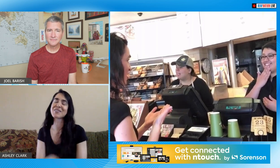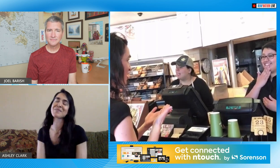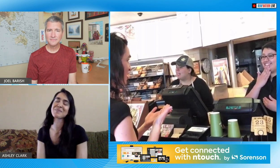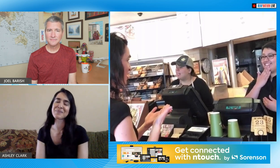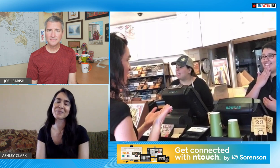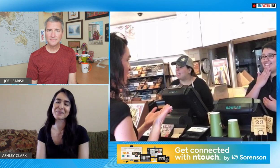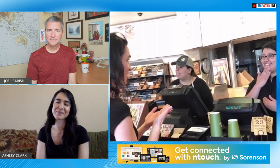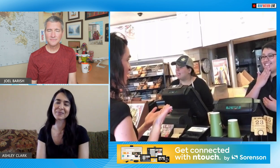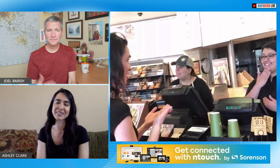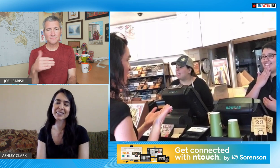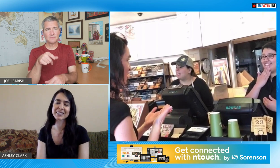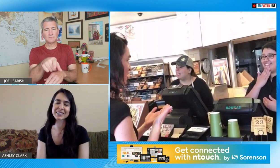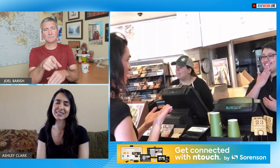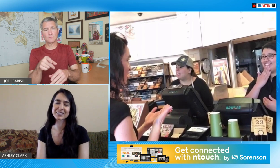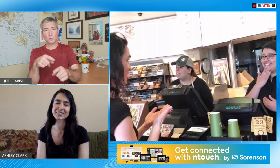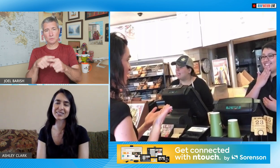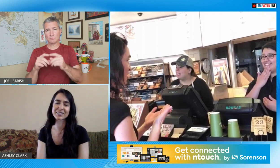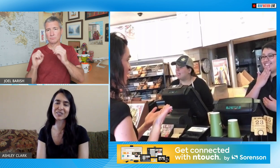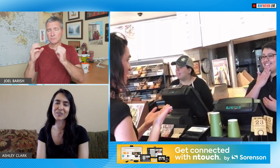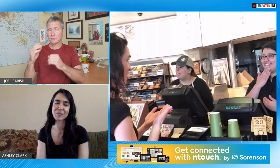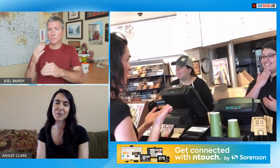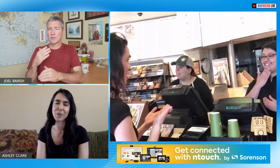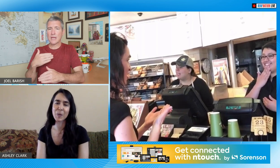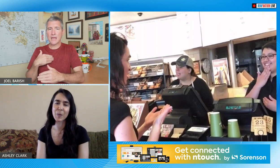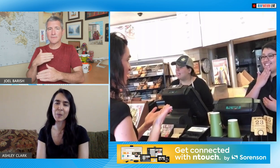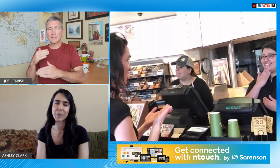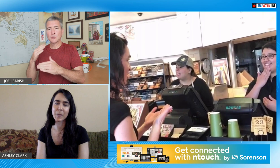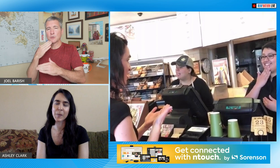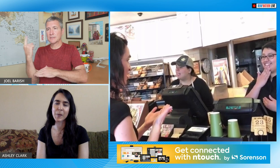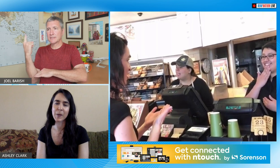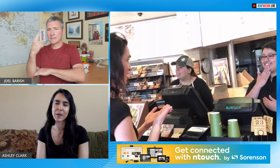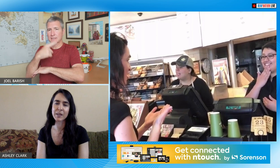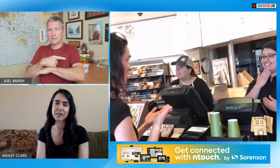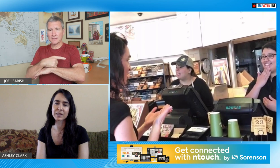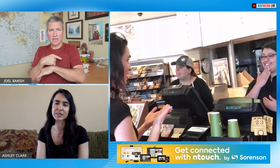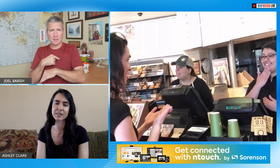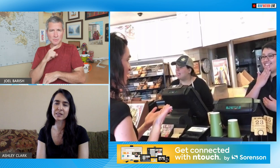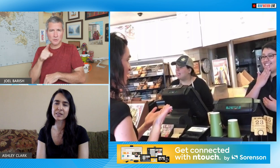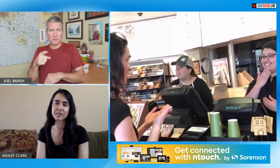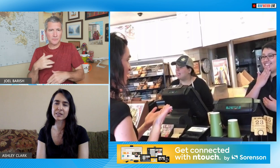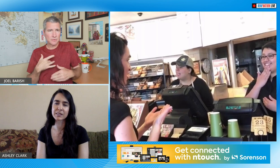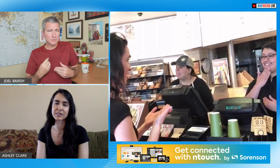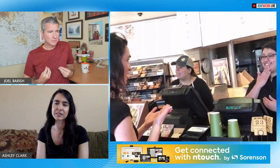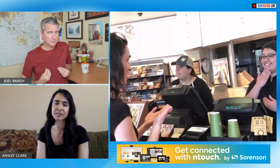such a big difference and you know when when you teach somebody to have a good